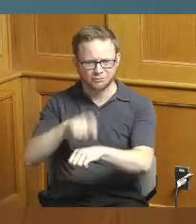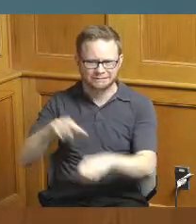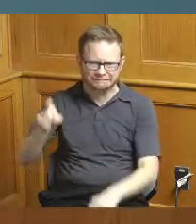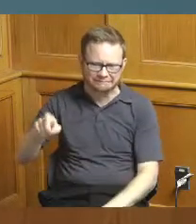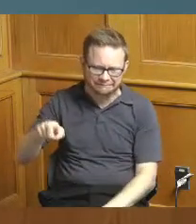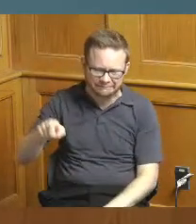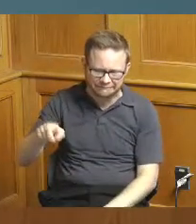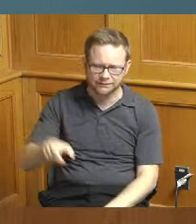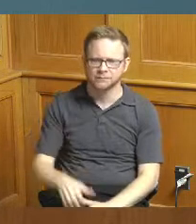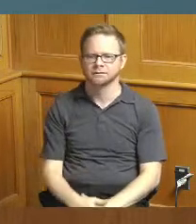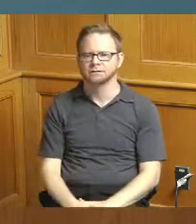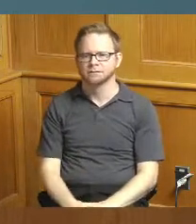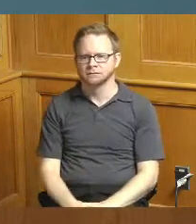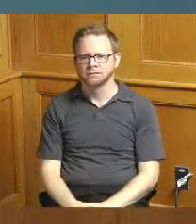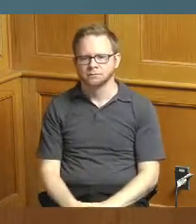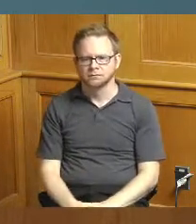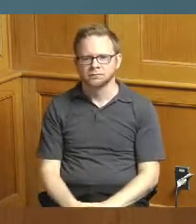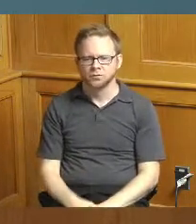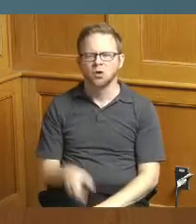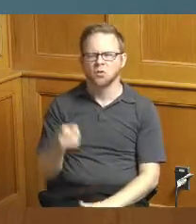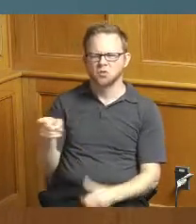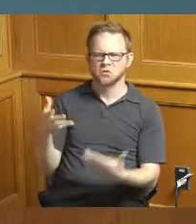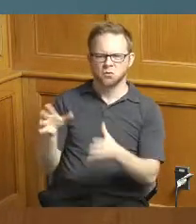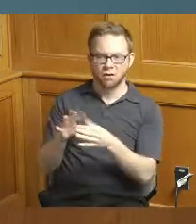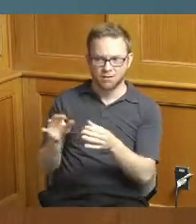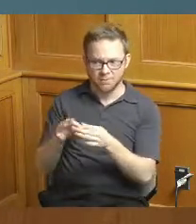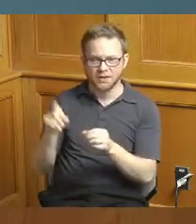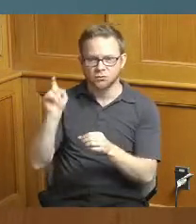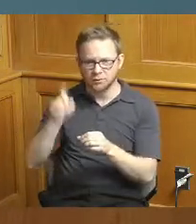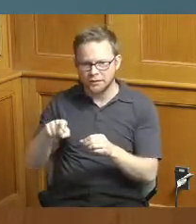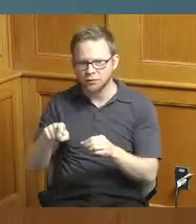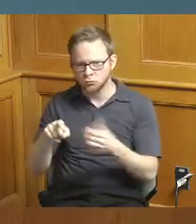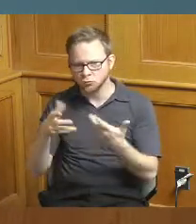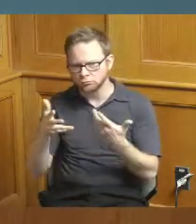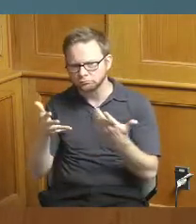you were saying they'll have to get other funding from other places but I'm just really excited